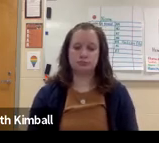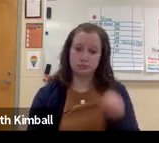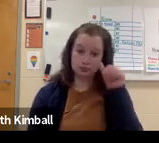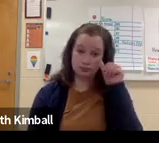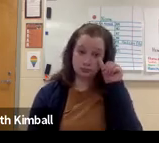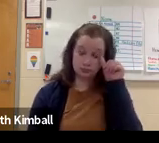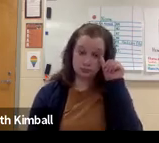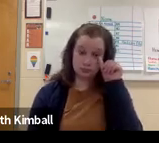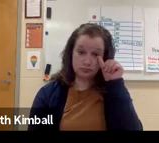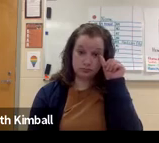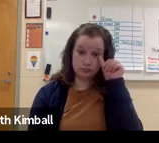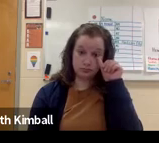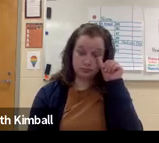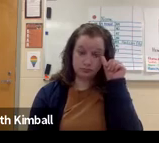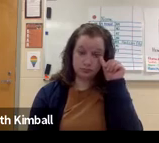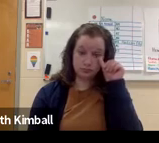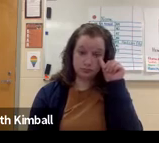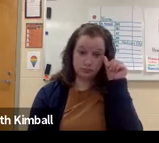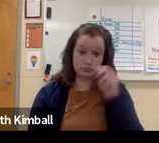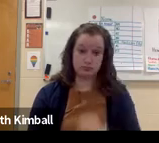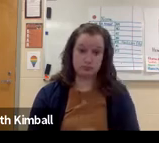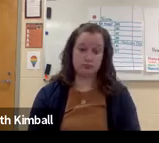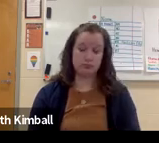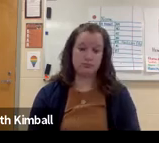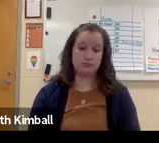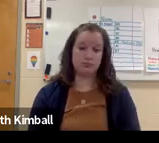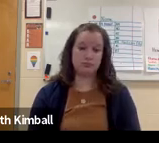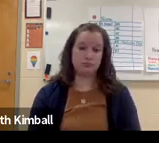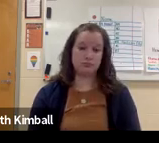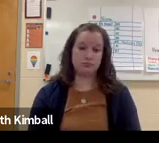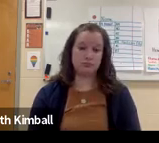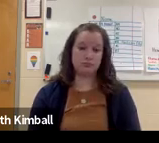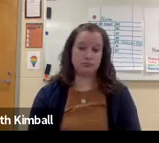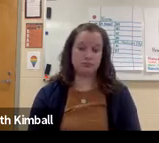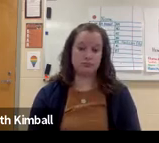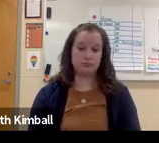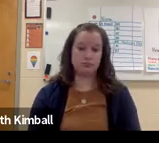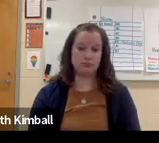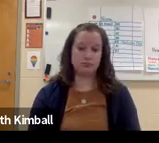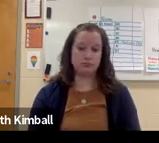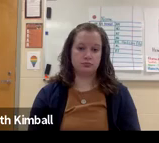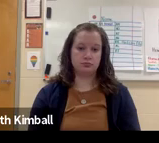where do other teachers like yourself learn to teach Deaf kids that wasn't special ed programs?